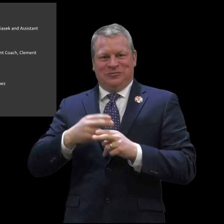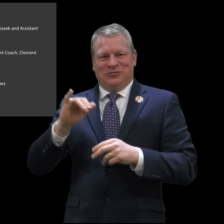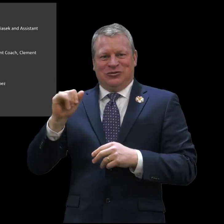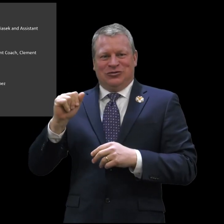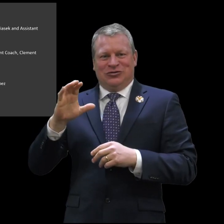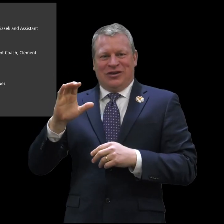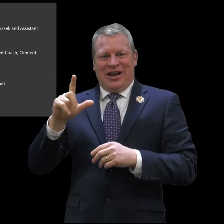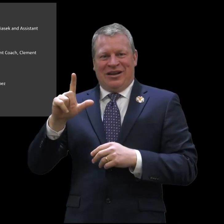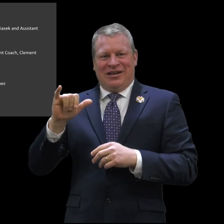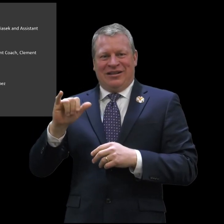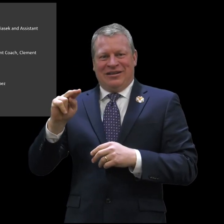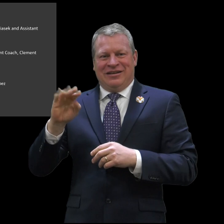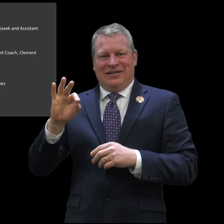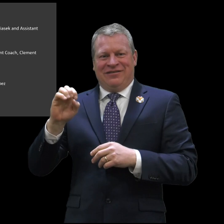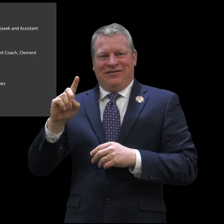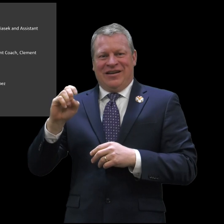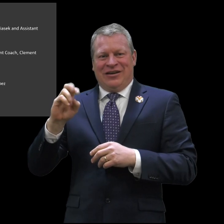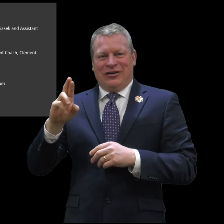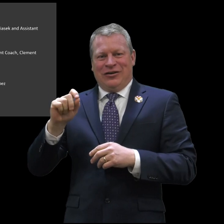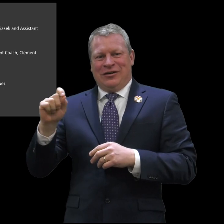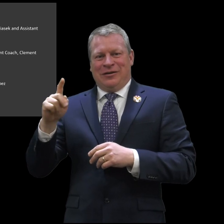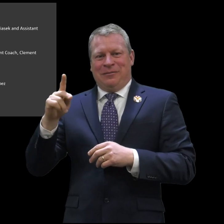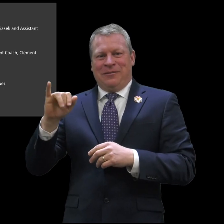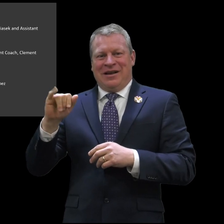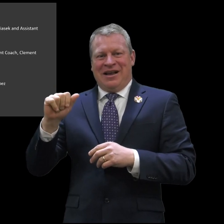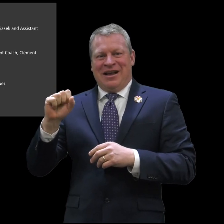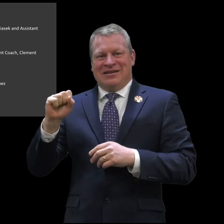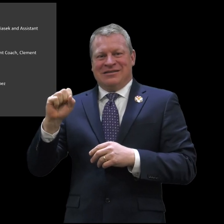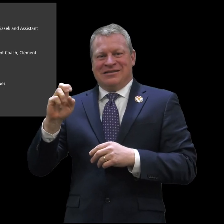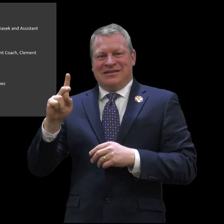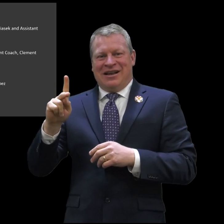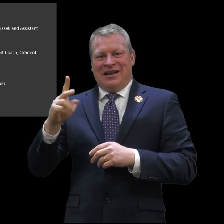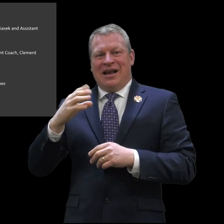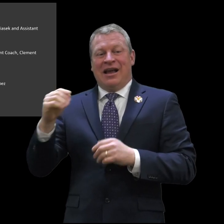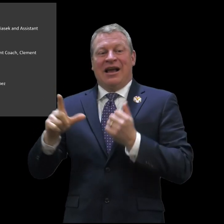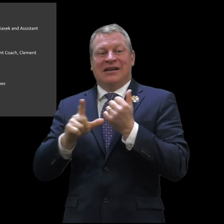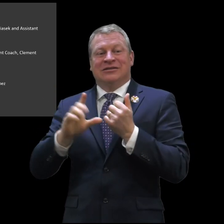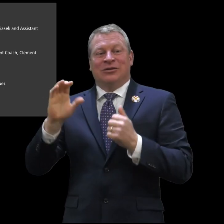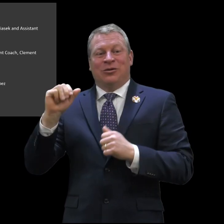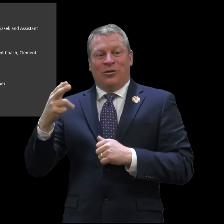coach Jacqueline Feder P Asik an assistant